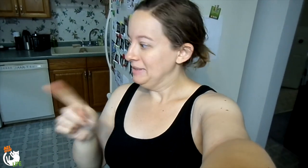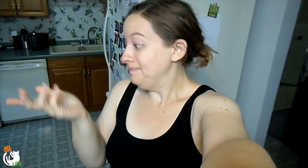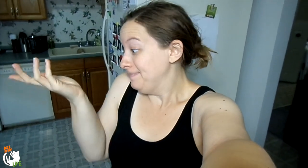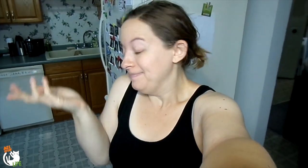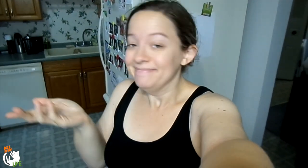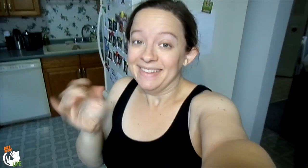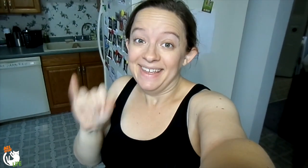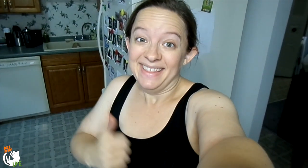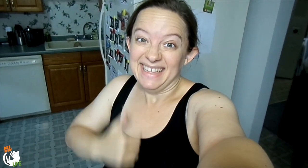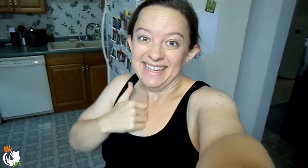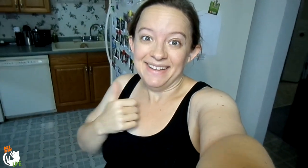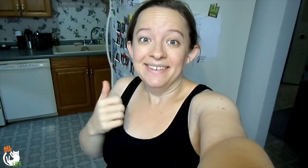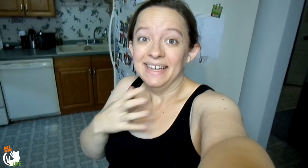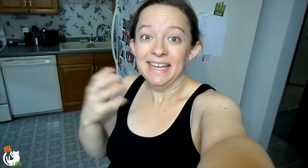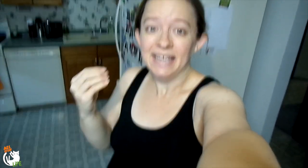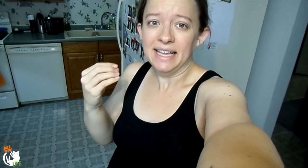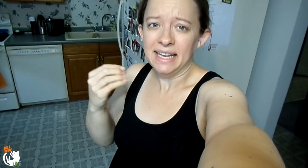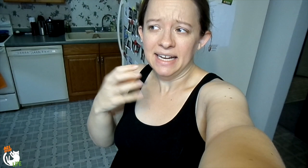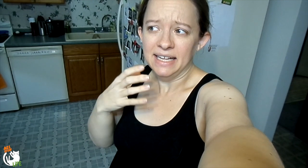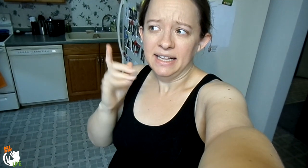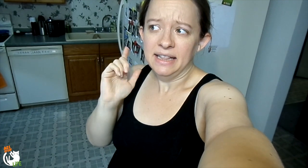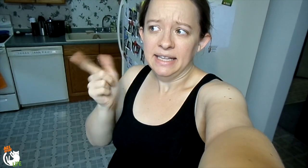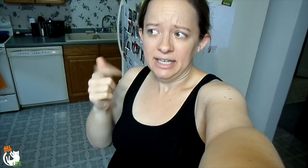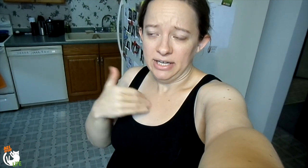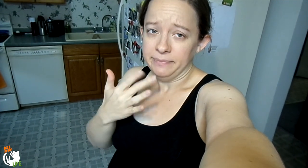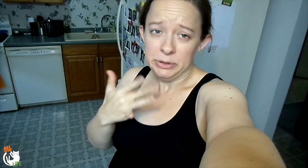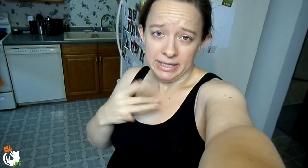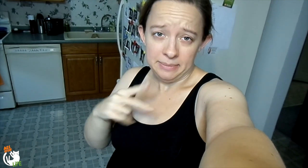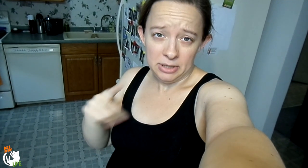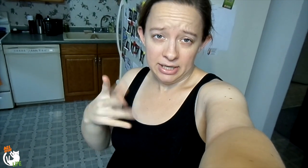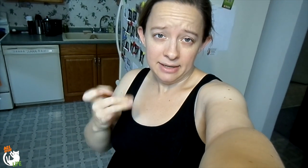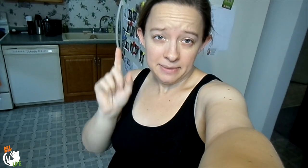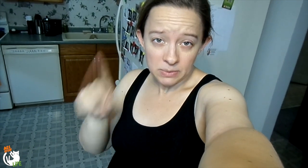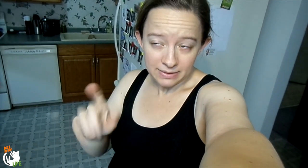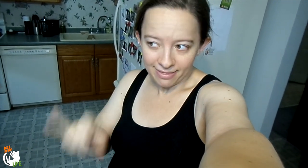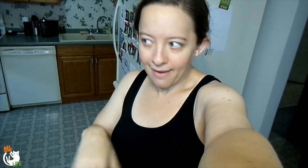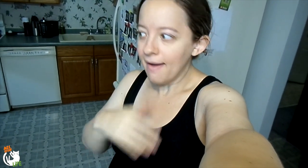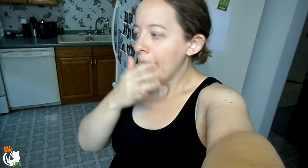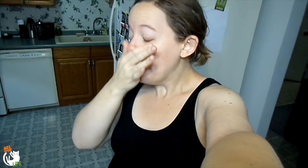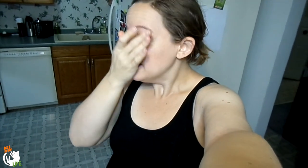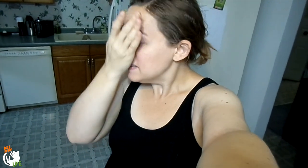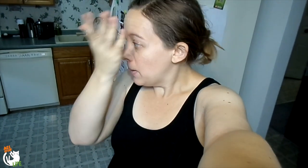Sorry, that's life. Then later I have a birthday party I'm going to go to.